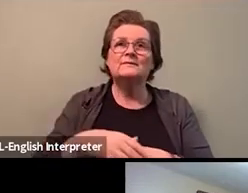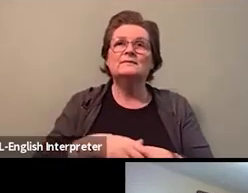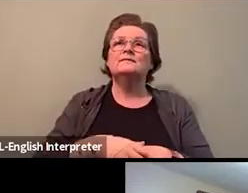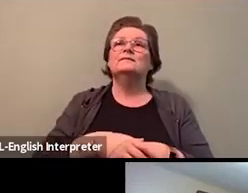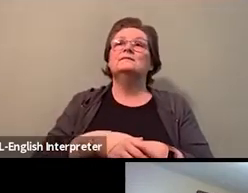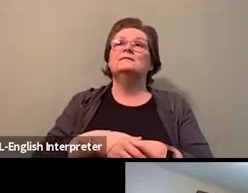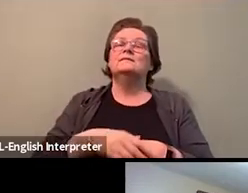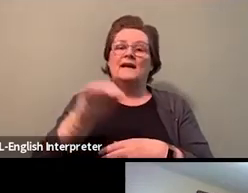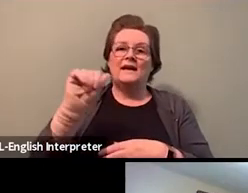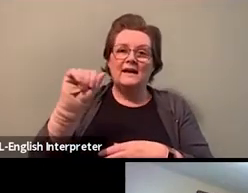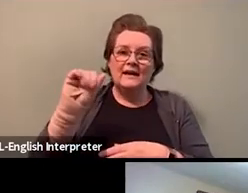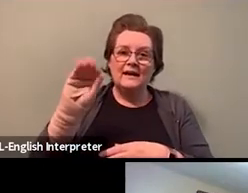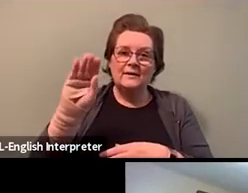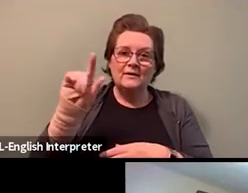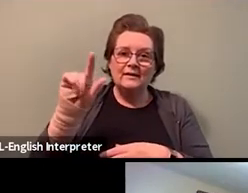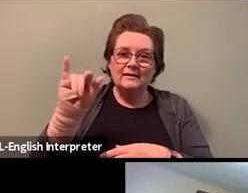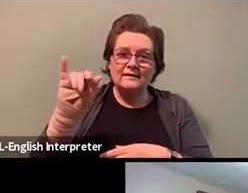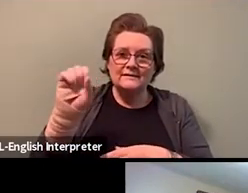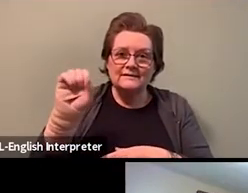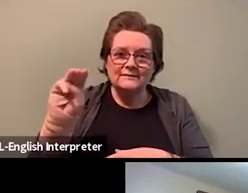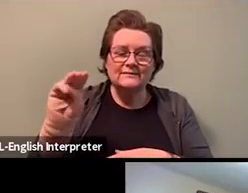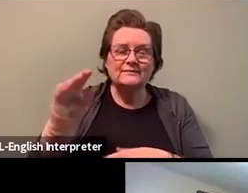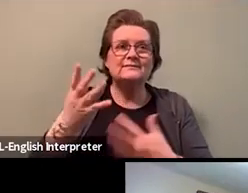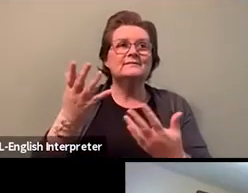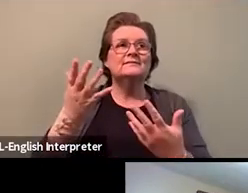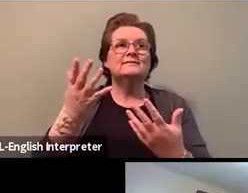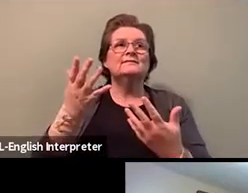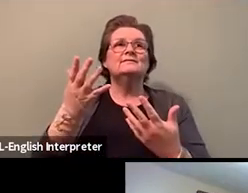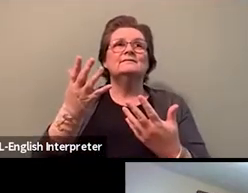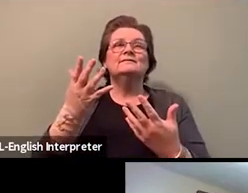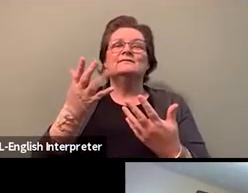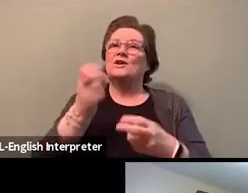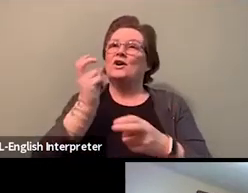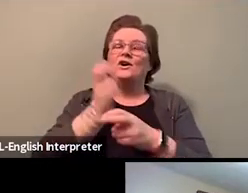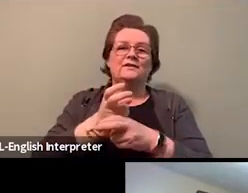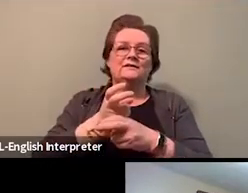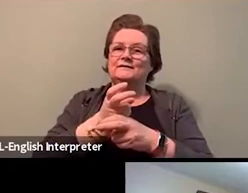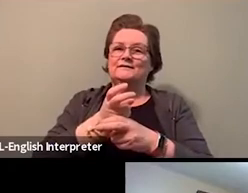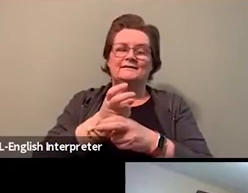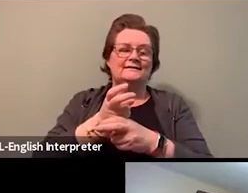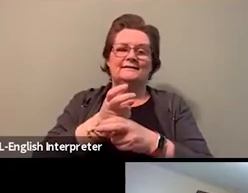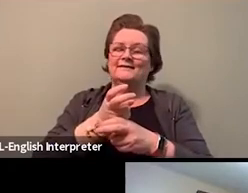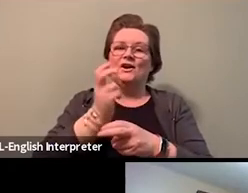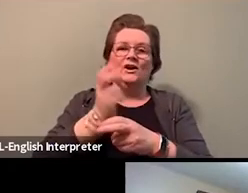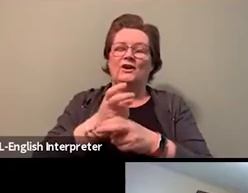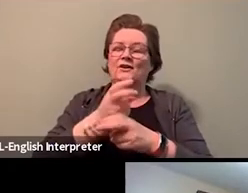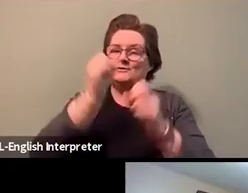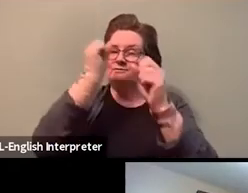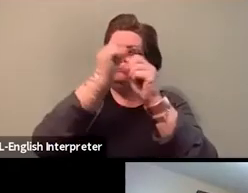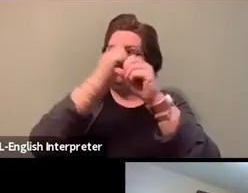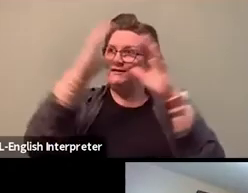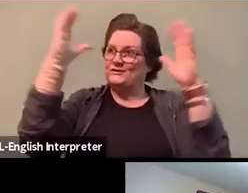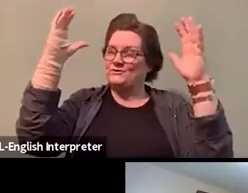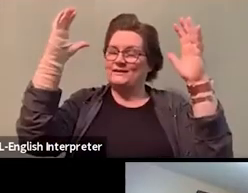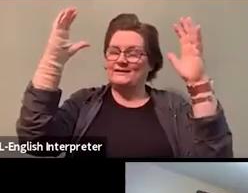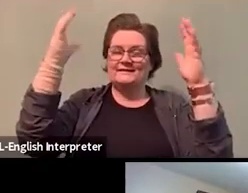And there is some basic principles that we have to work on to help us get there. It doesn't happen overnight.